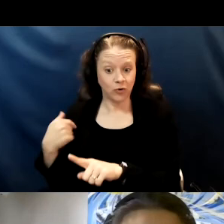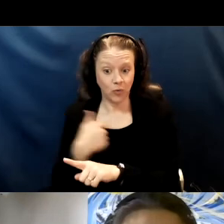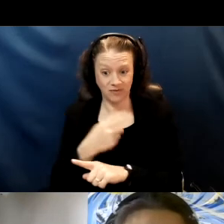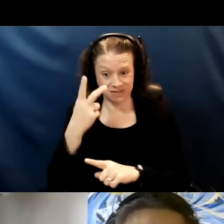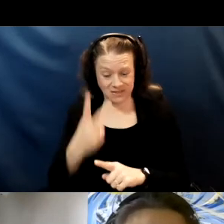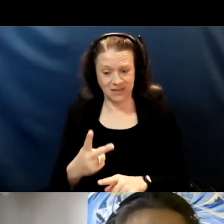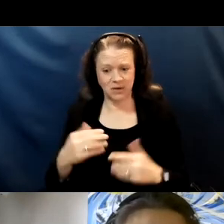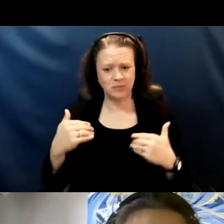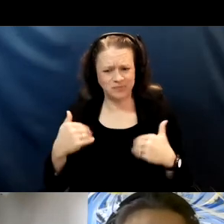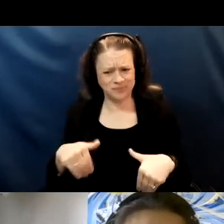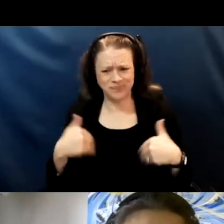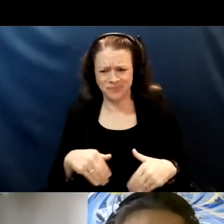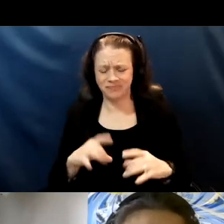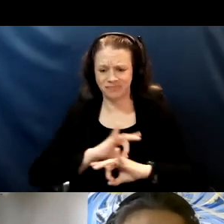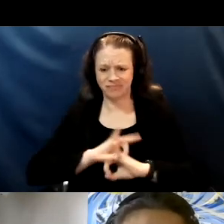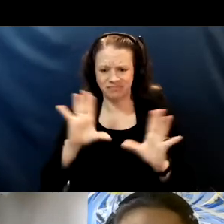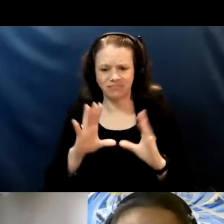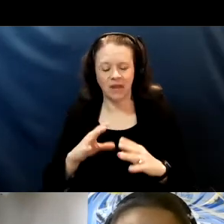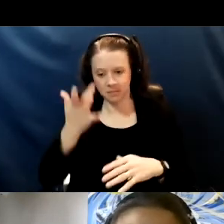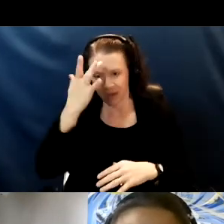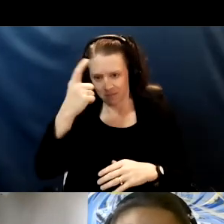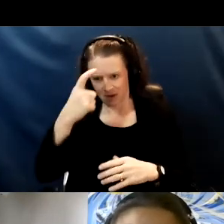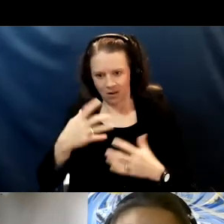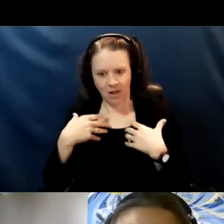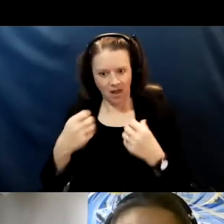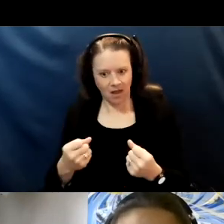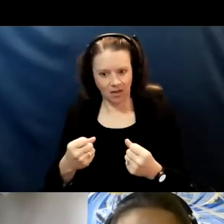For our kids with specialized educational needs